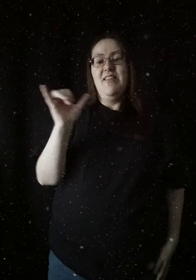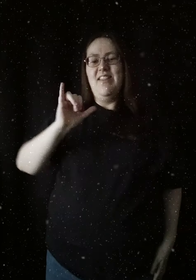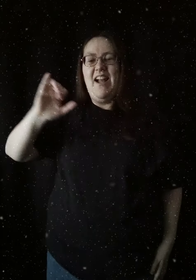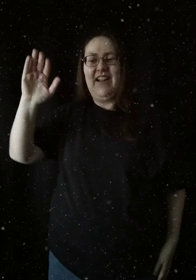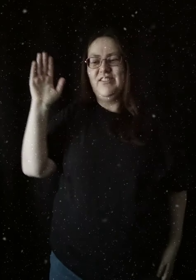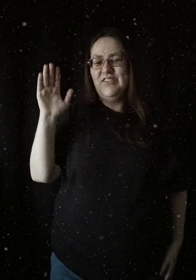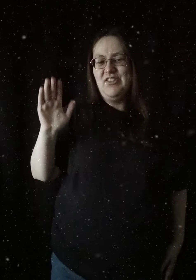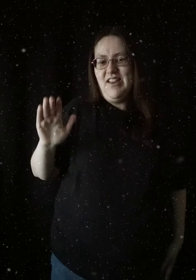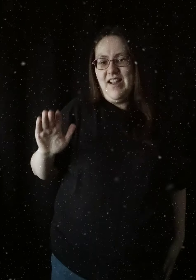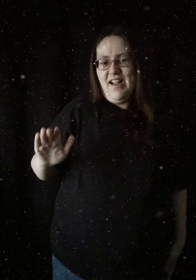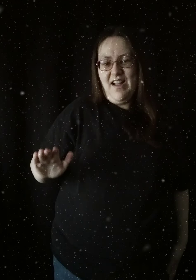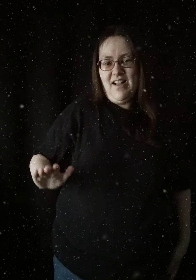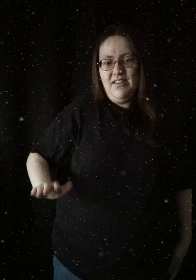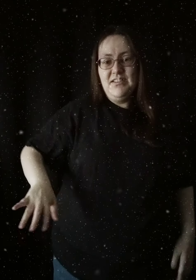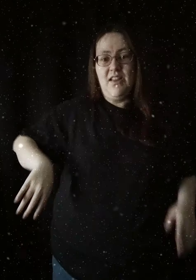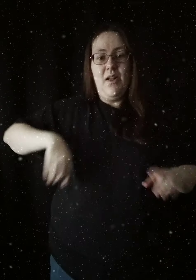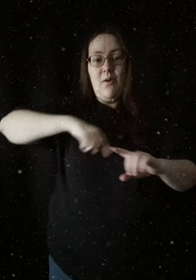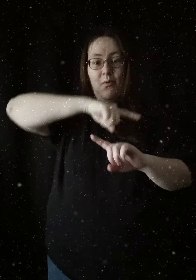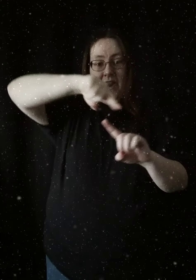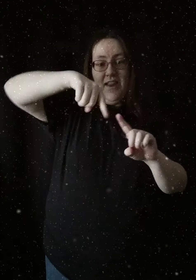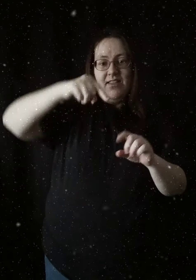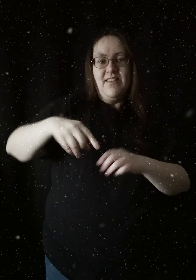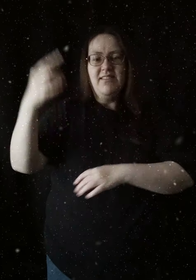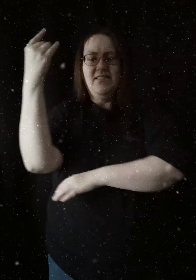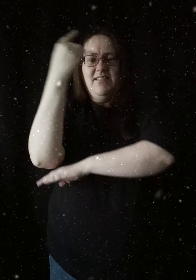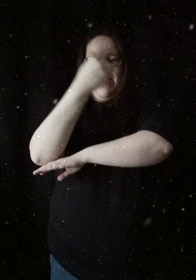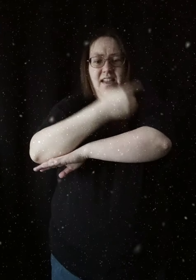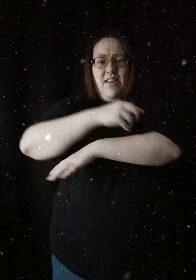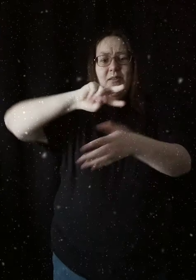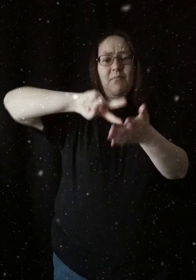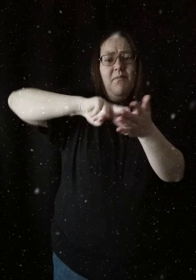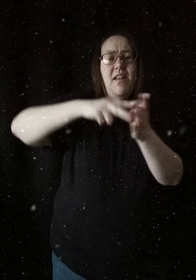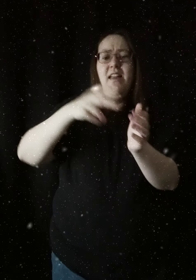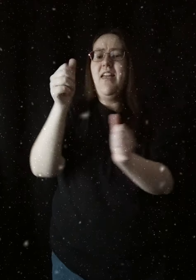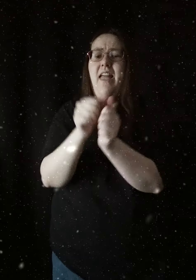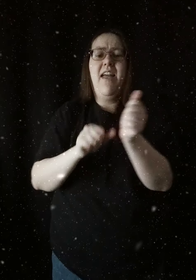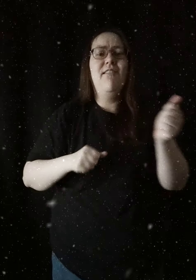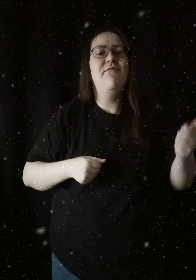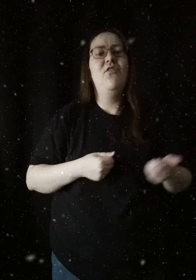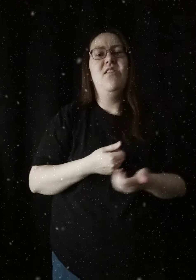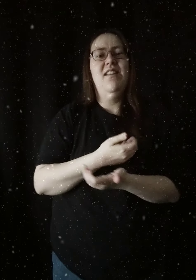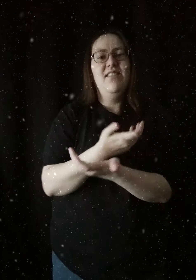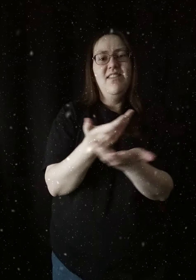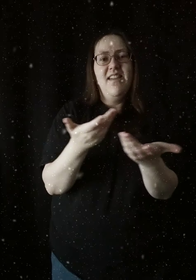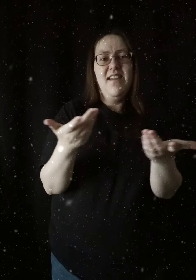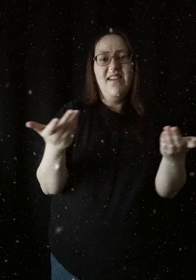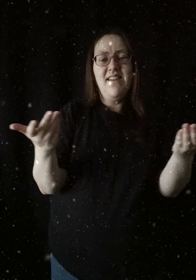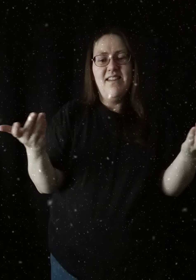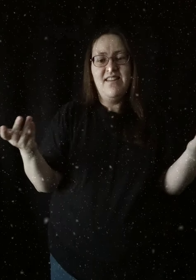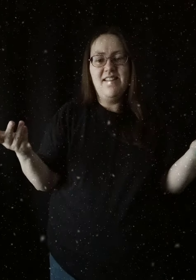Like a child When this day meant everything